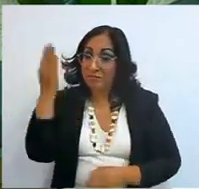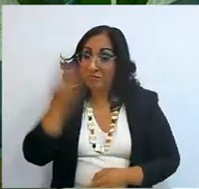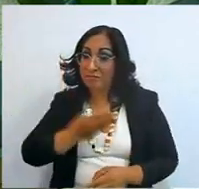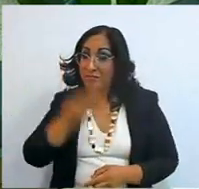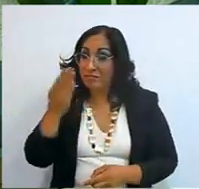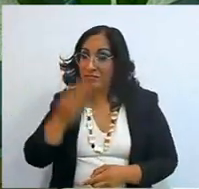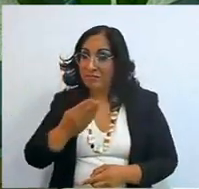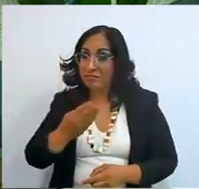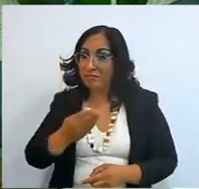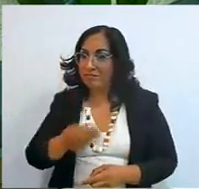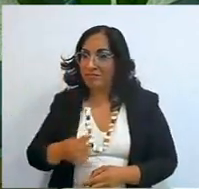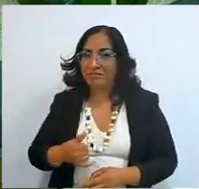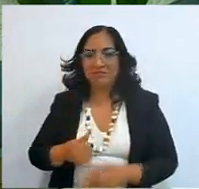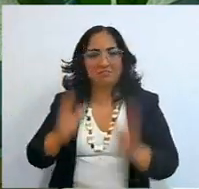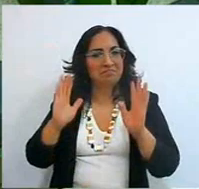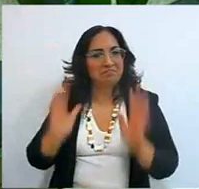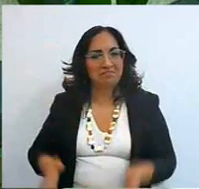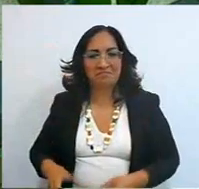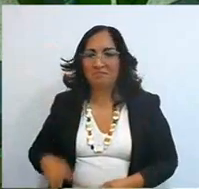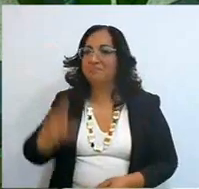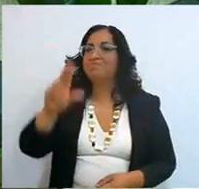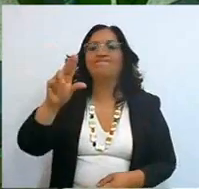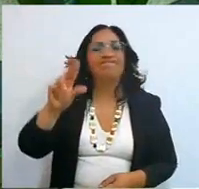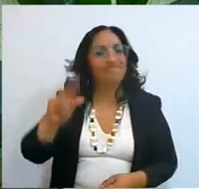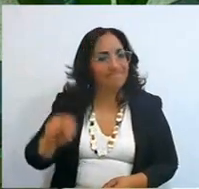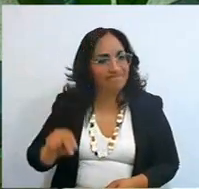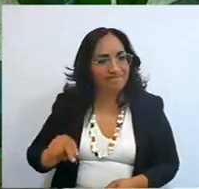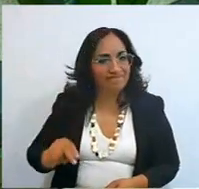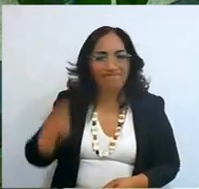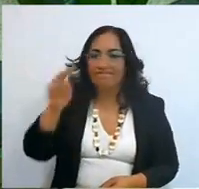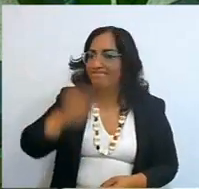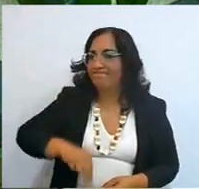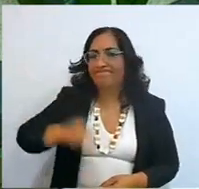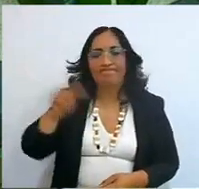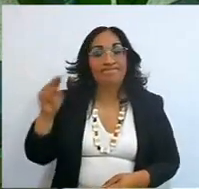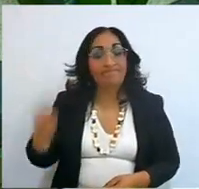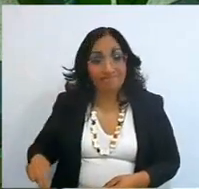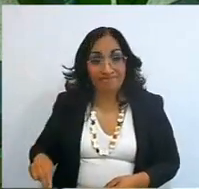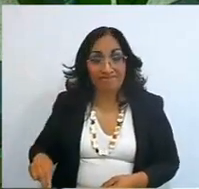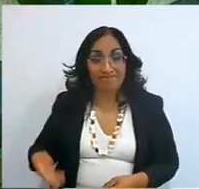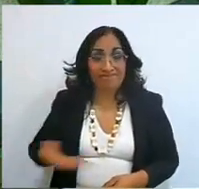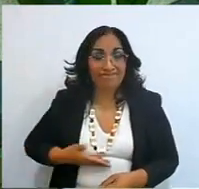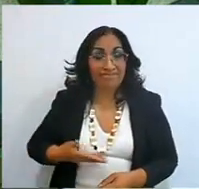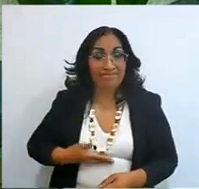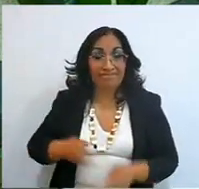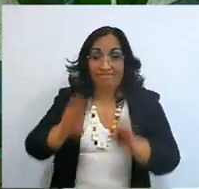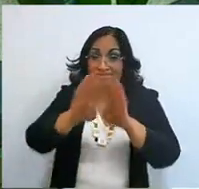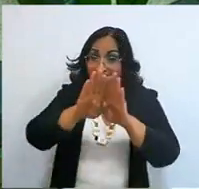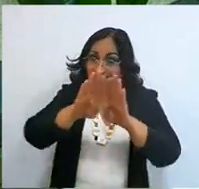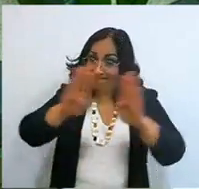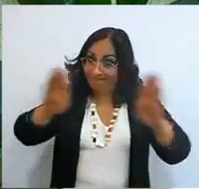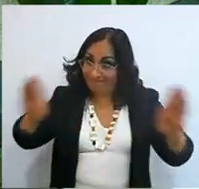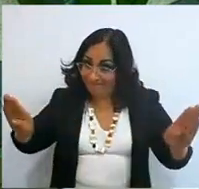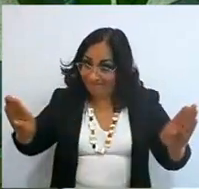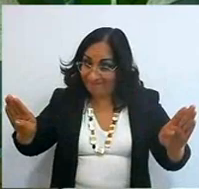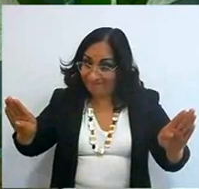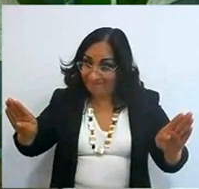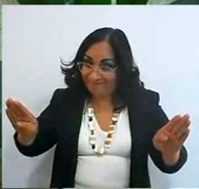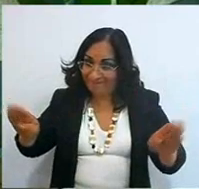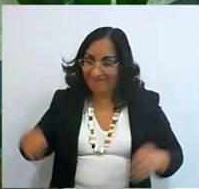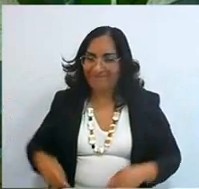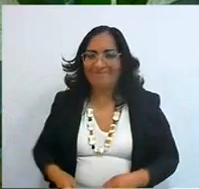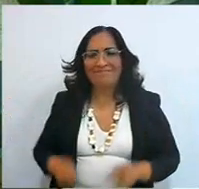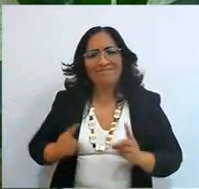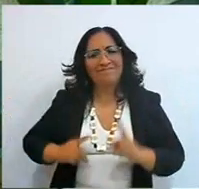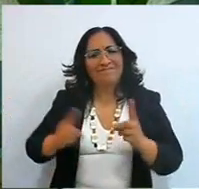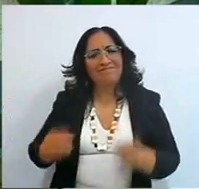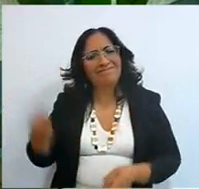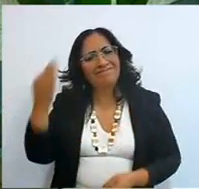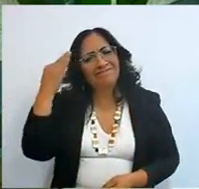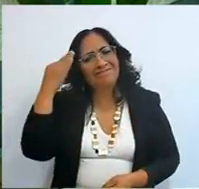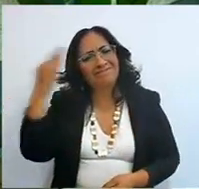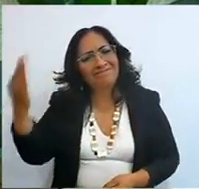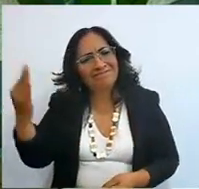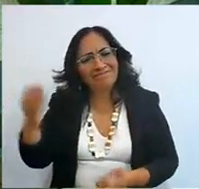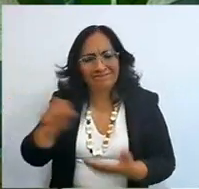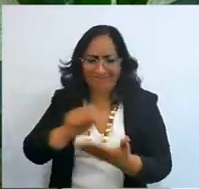no no no ladies and gentlemen, you have to open it, you have to take some time, you have to read it,